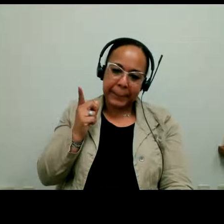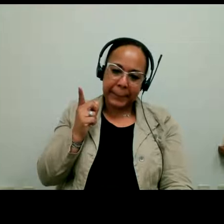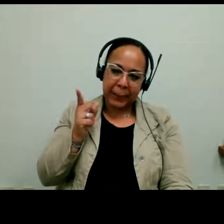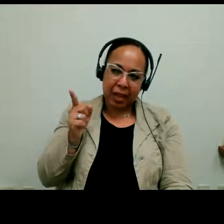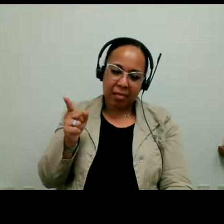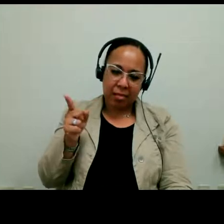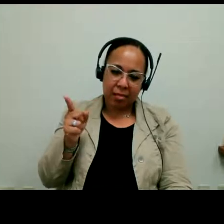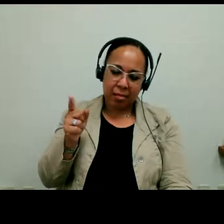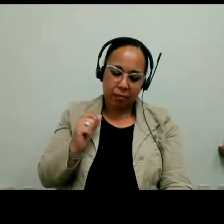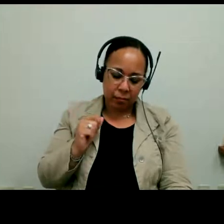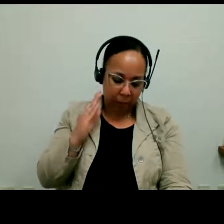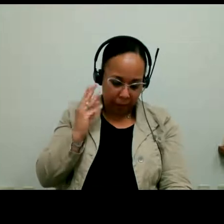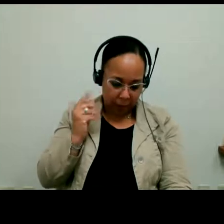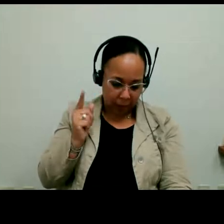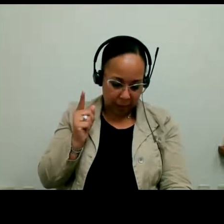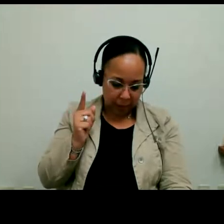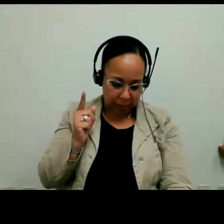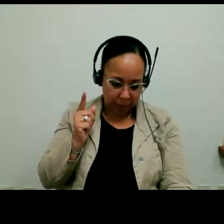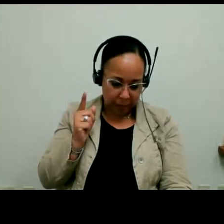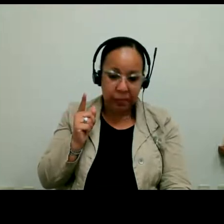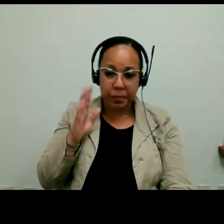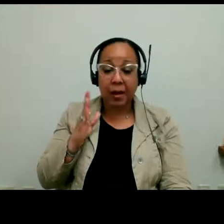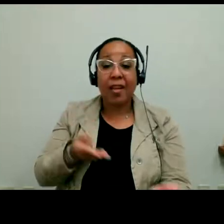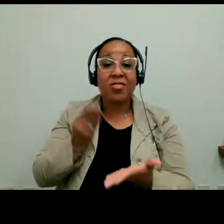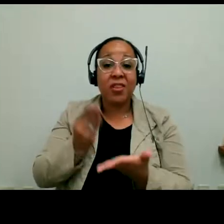funding that we get because the... The funding stops. At age 59 for some